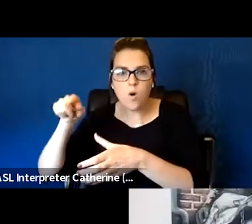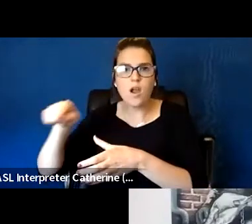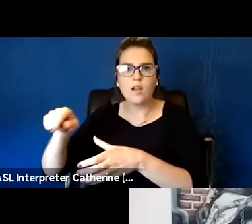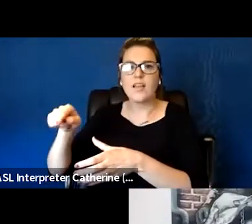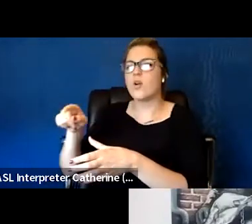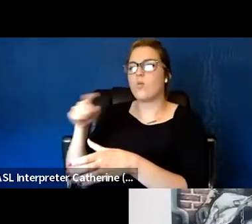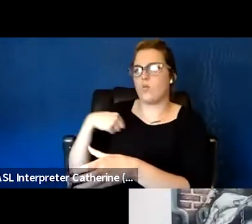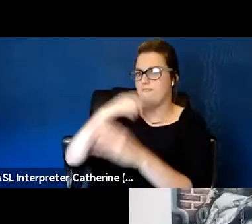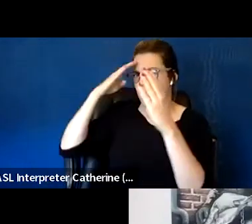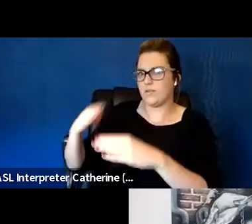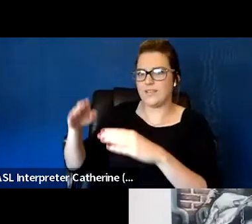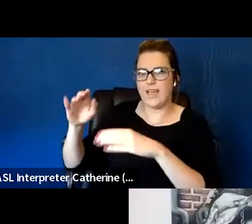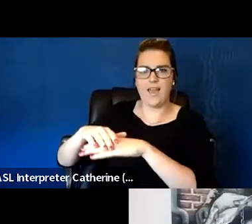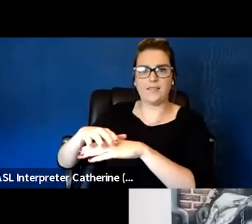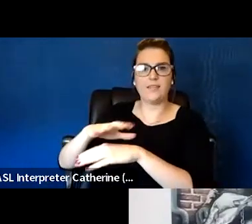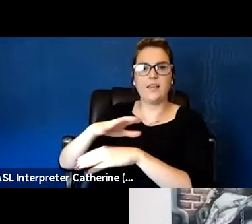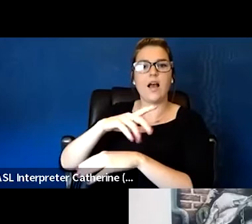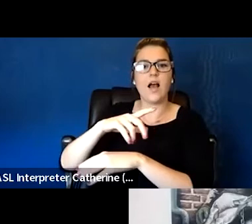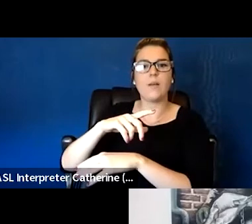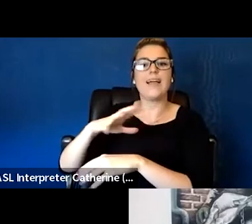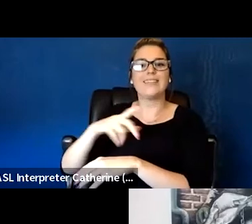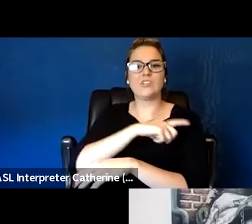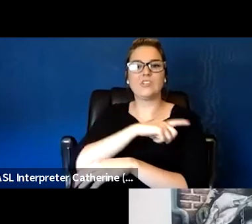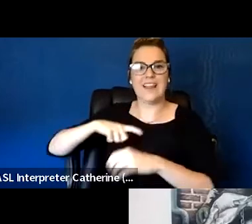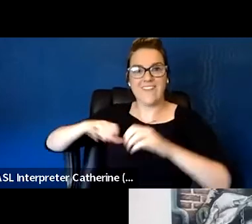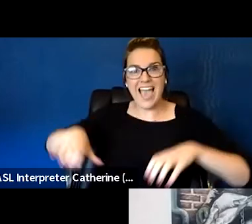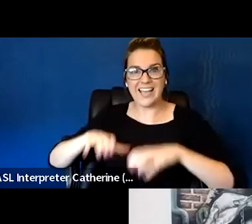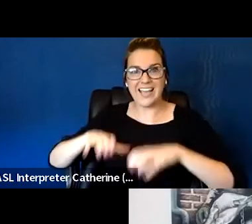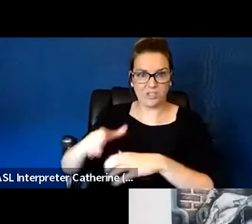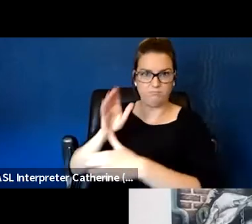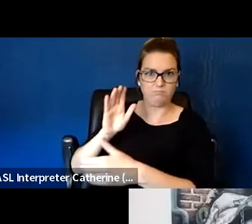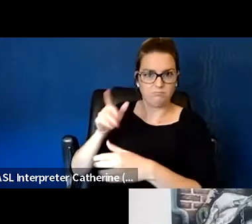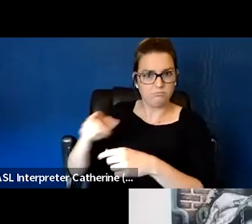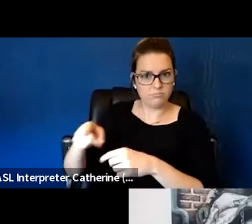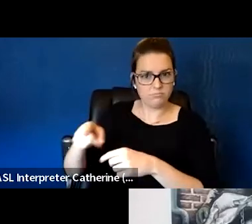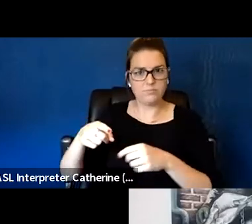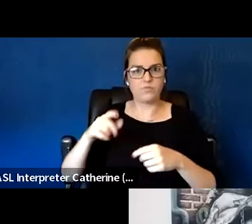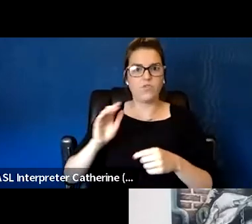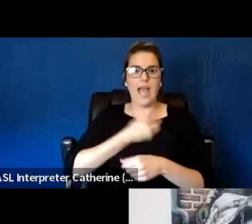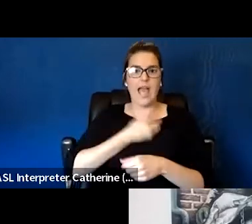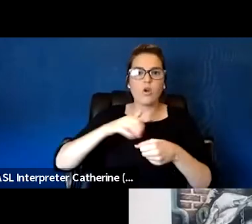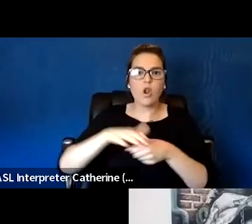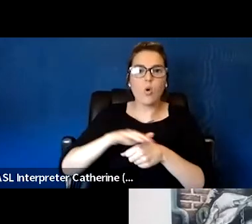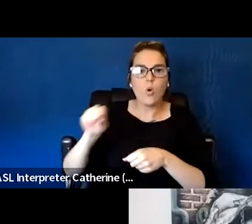focused on what my fellow panelists were referencing, which was around the inability really to hire